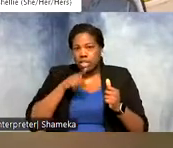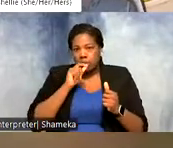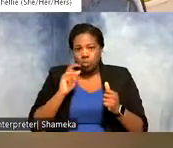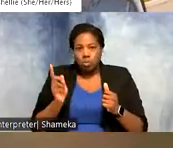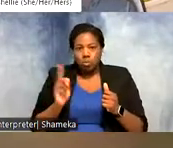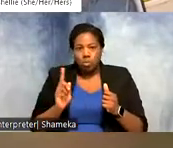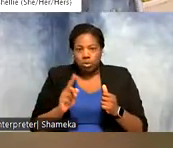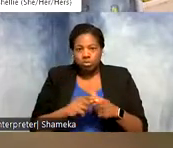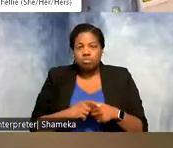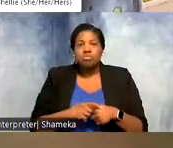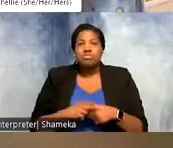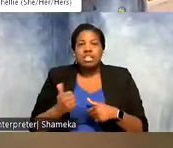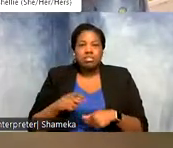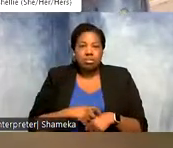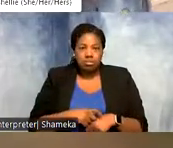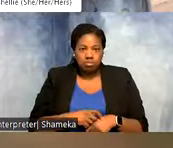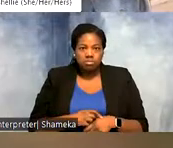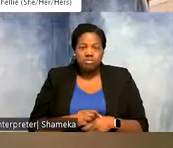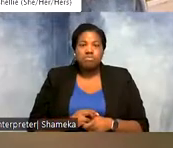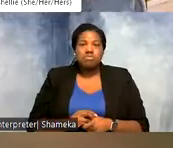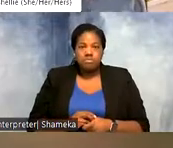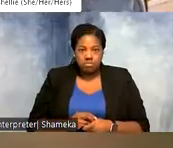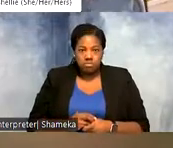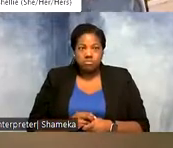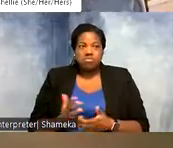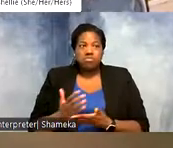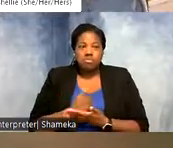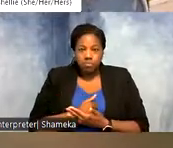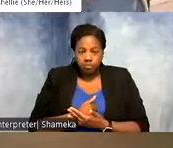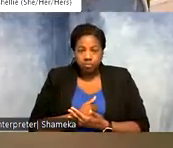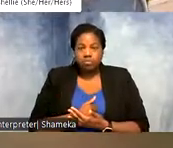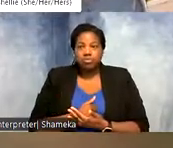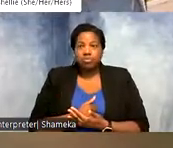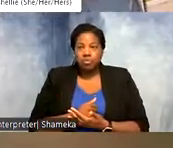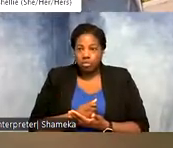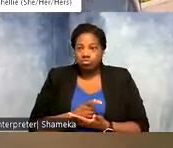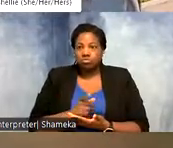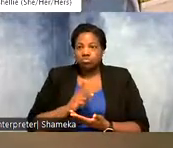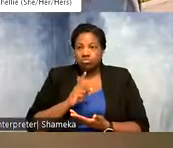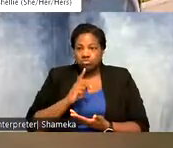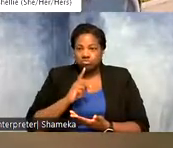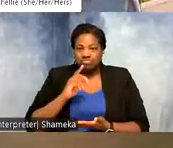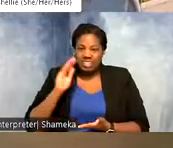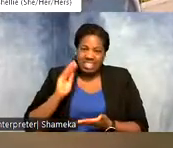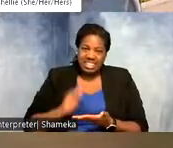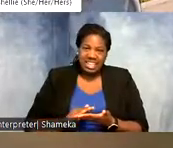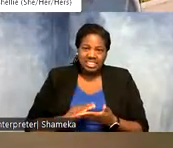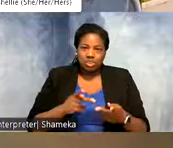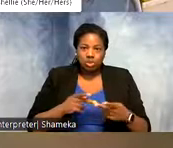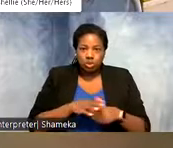at a given time. And so we obtain very uh we obtain less locations but they're very accurate.